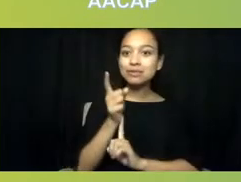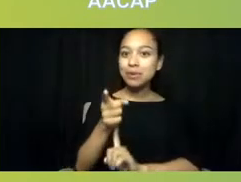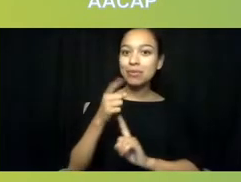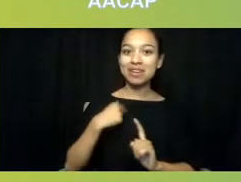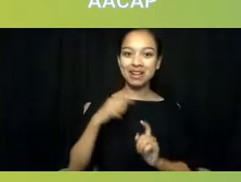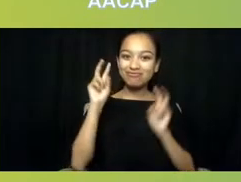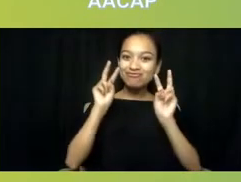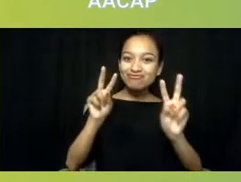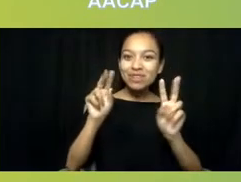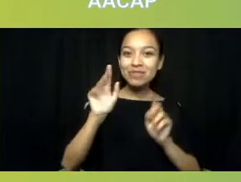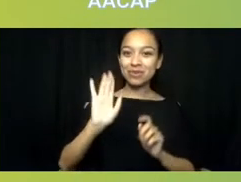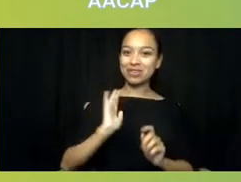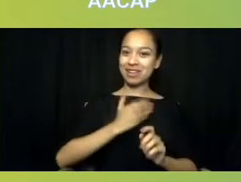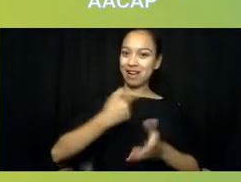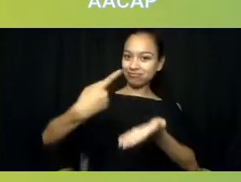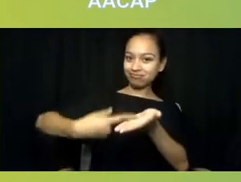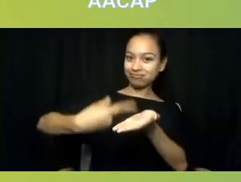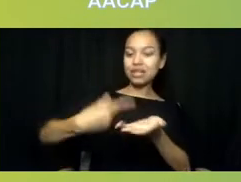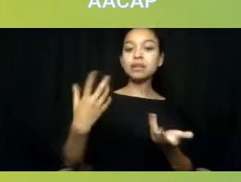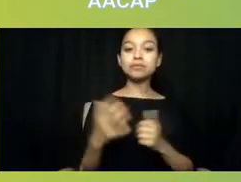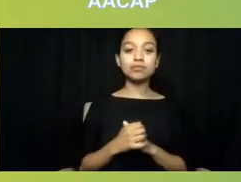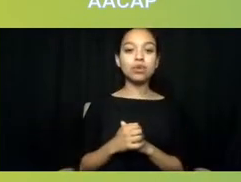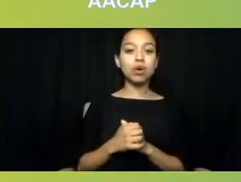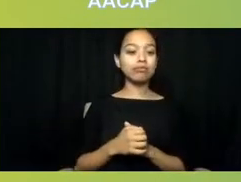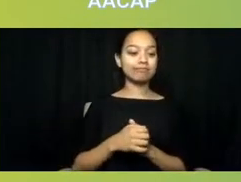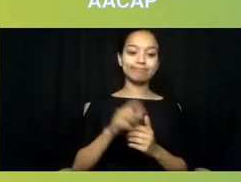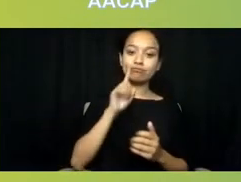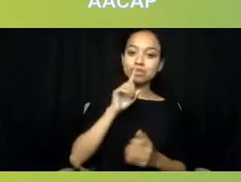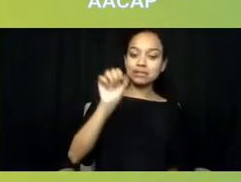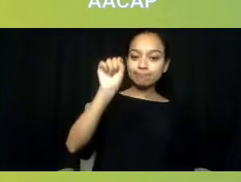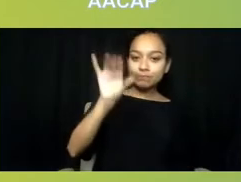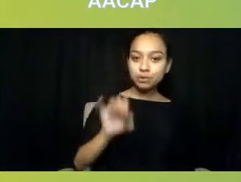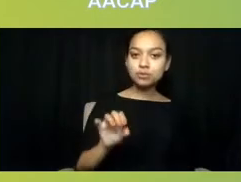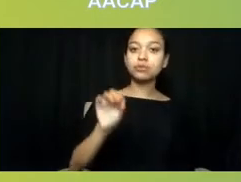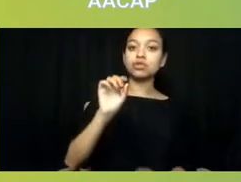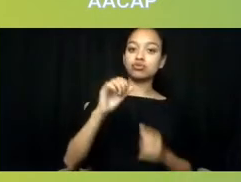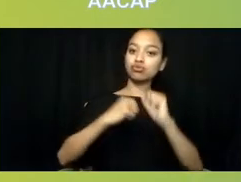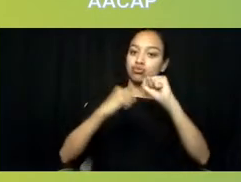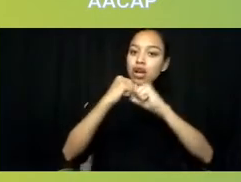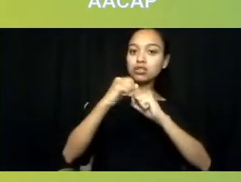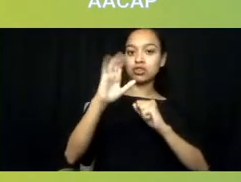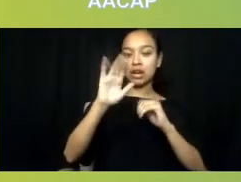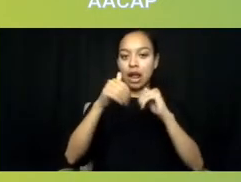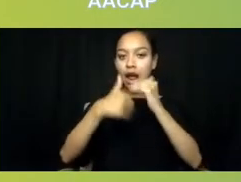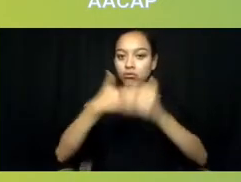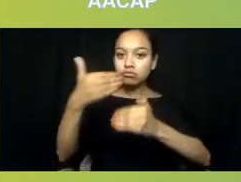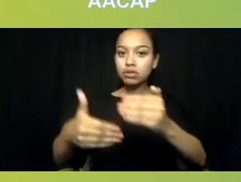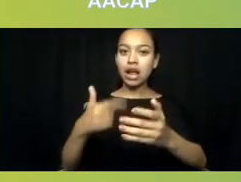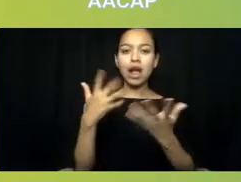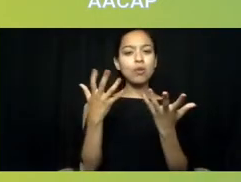Some notes on structure and flow as we go through the questions. I ask you all to think about your role as it relates to 988